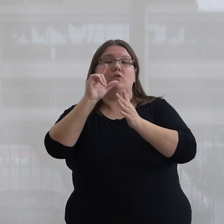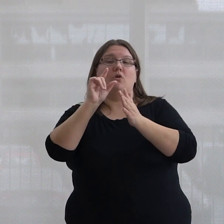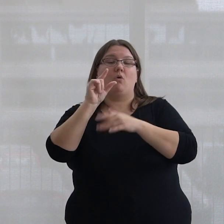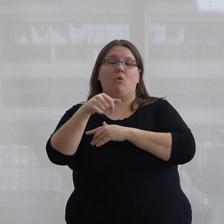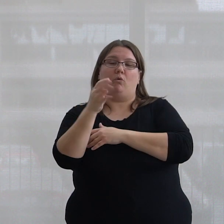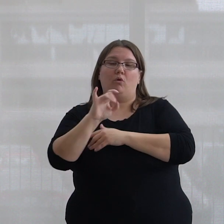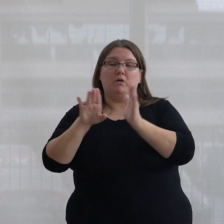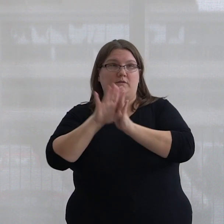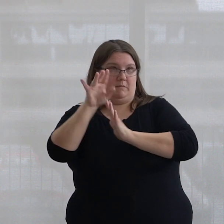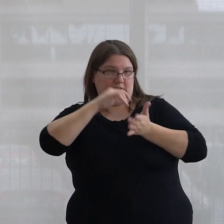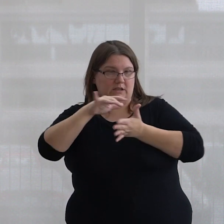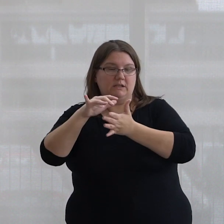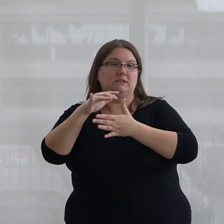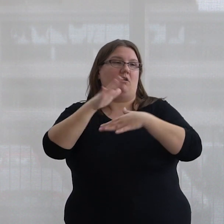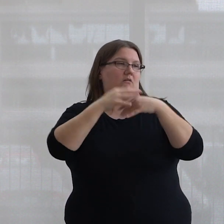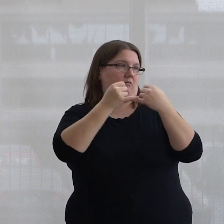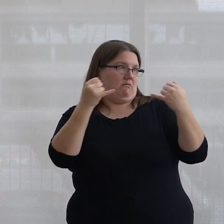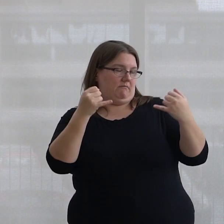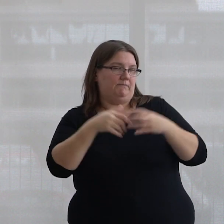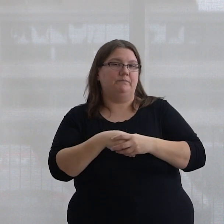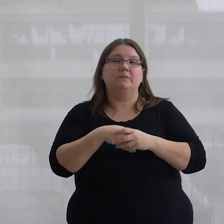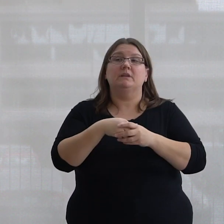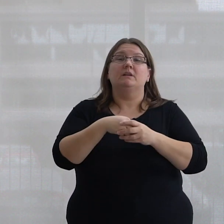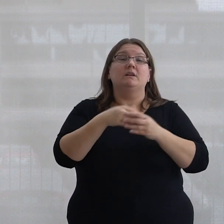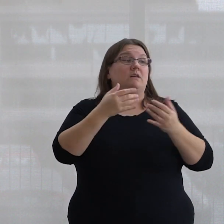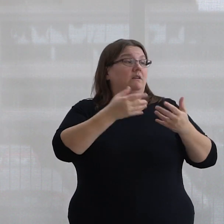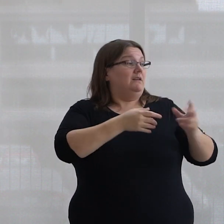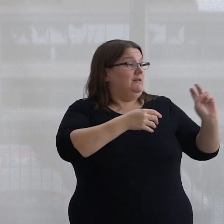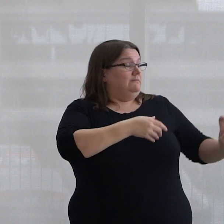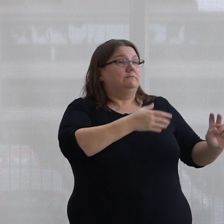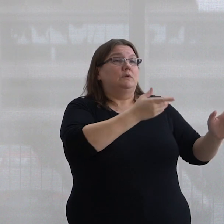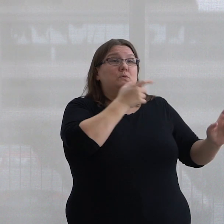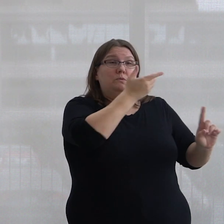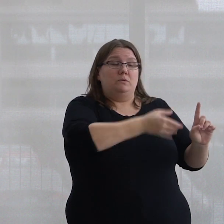and in arts and science online. Speaking with Ian today is Jan Hill.